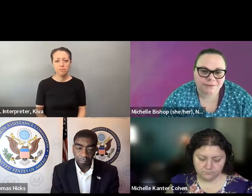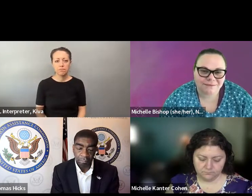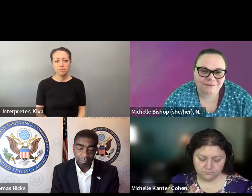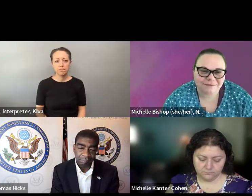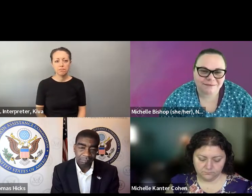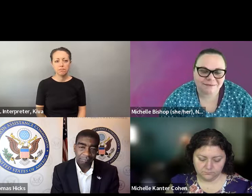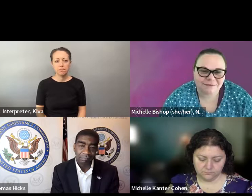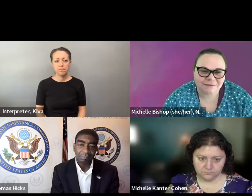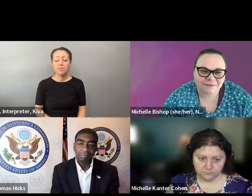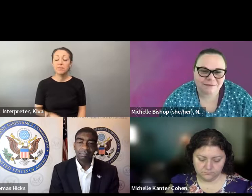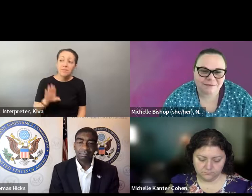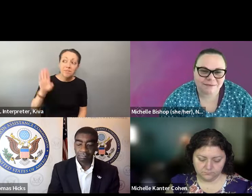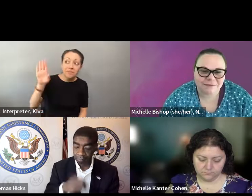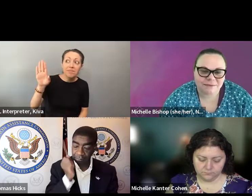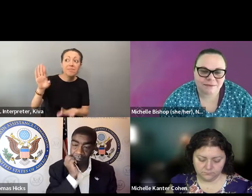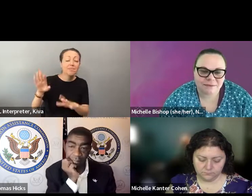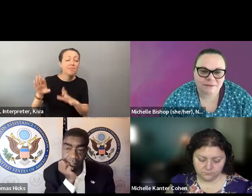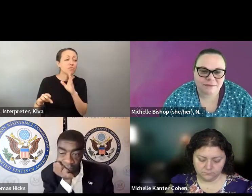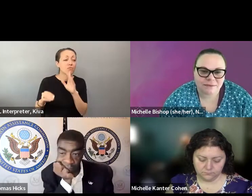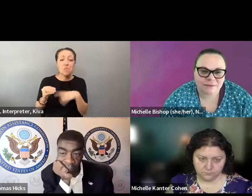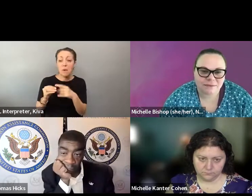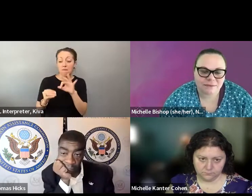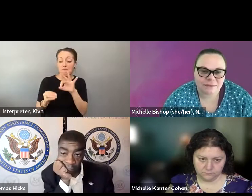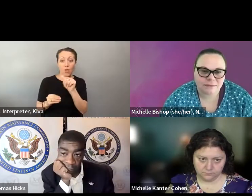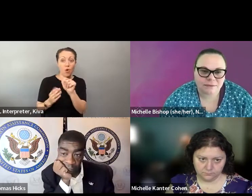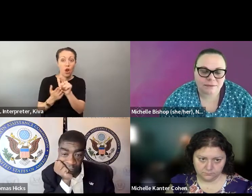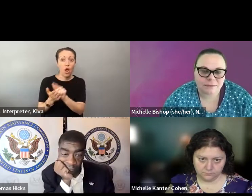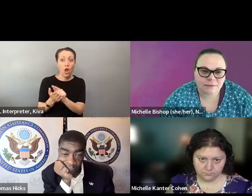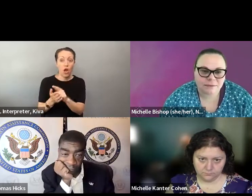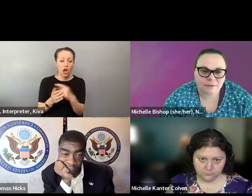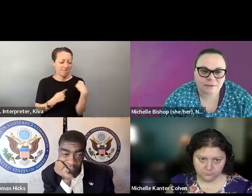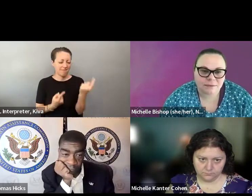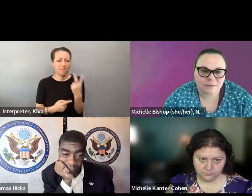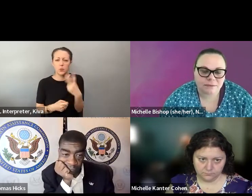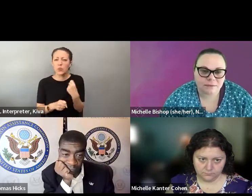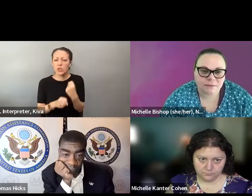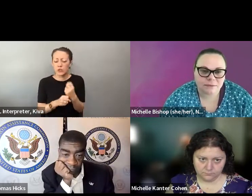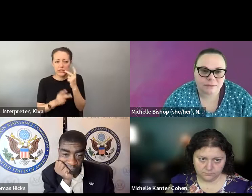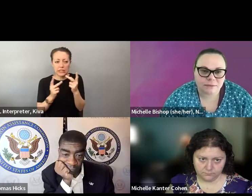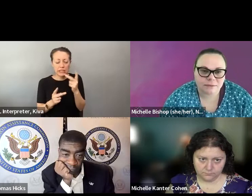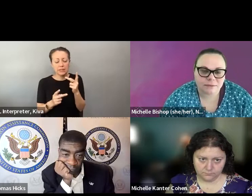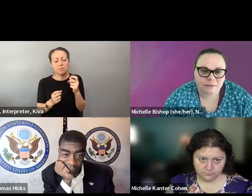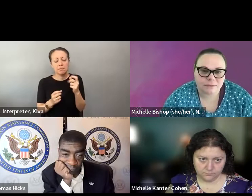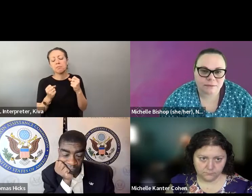Access. » Caitlyn: I think also